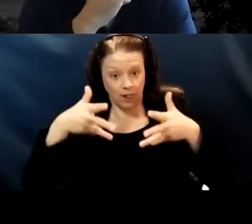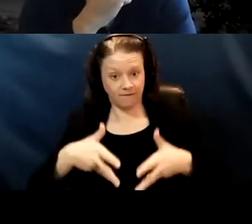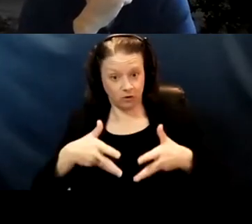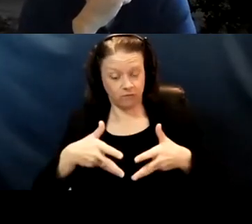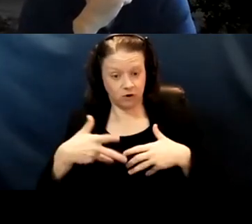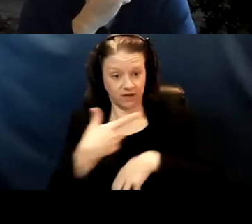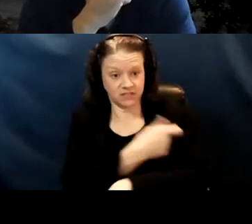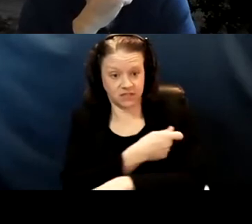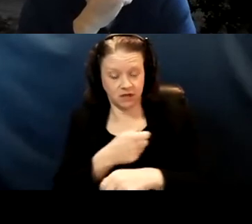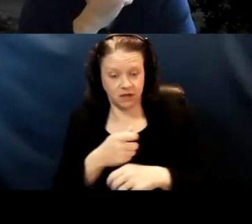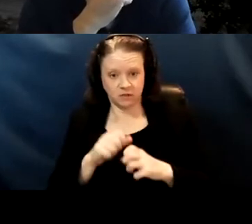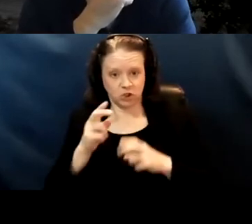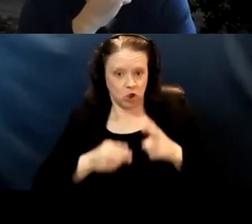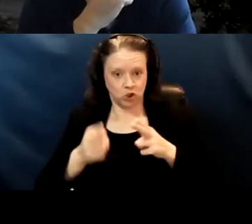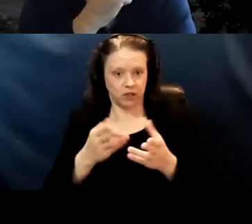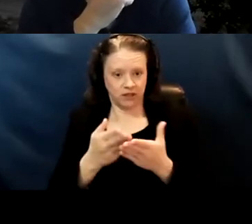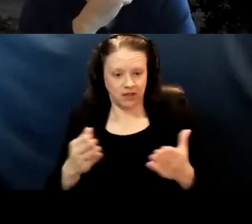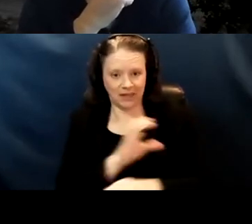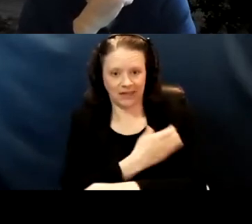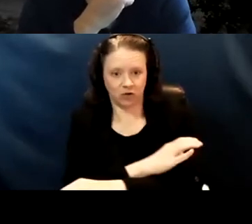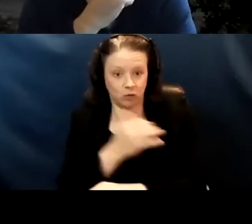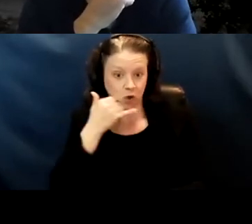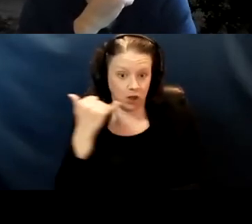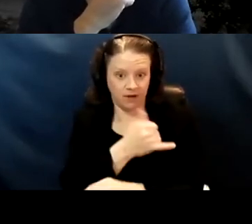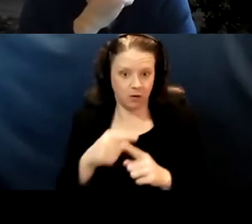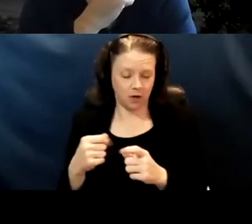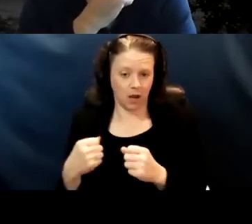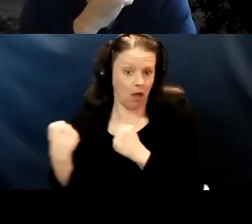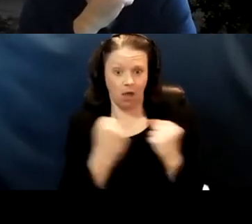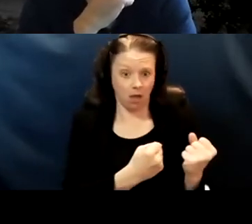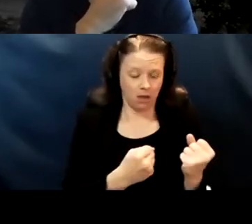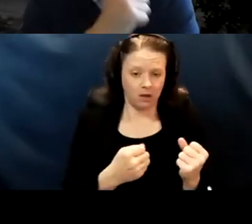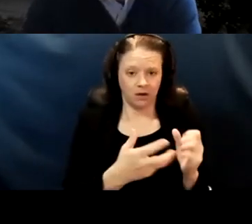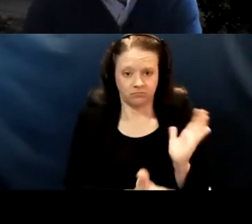there was this urgent thing that the clinics would call him and he would rush over there and get those vaccines and go